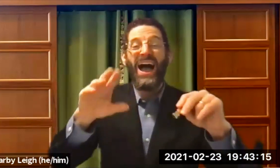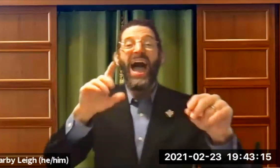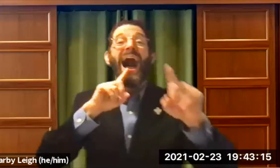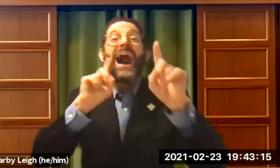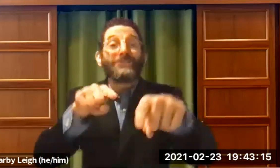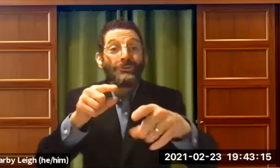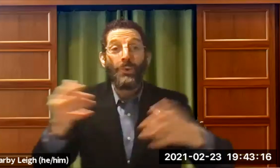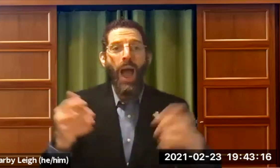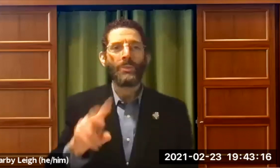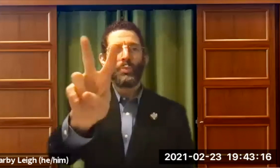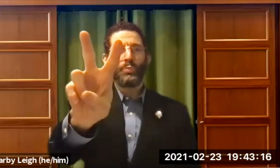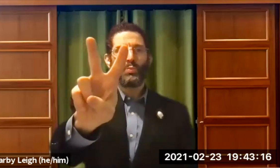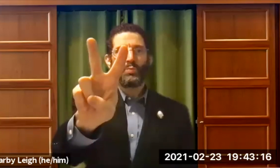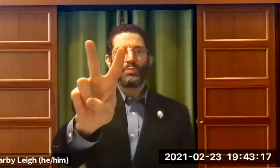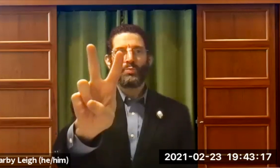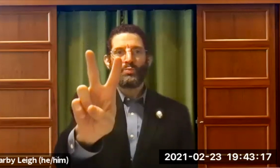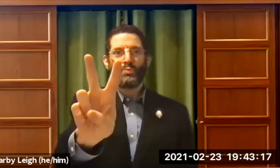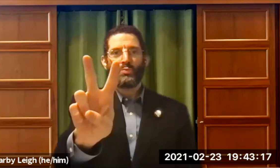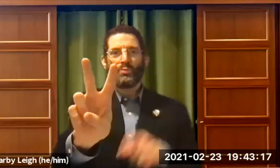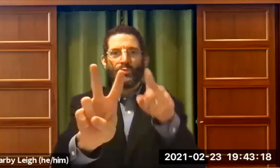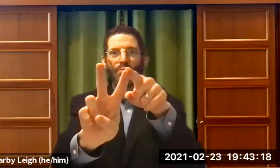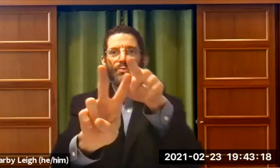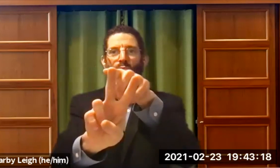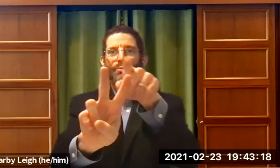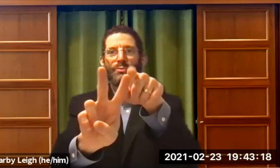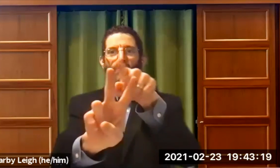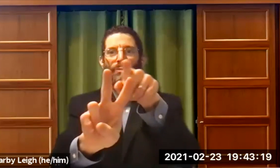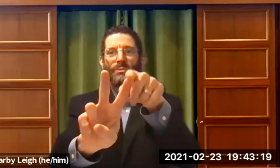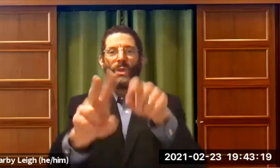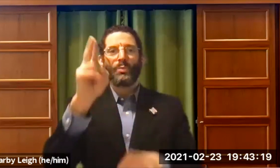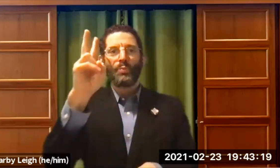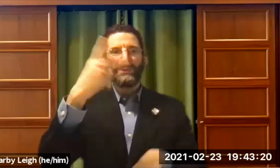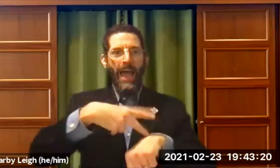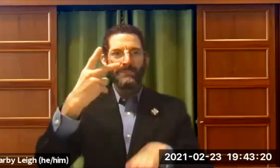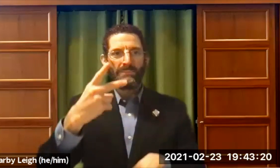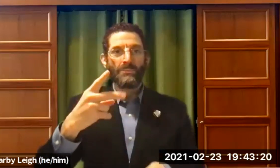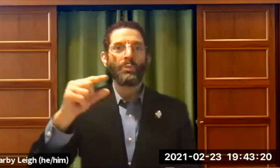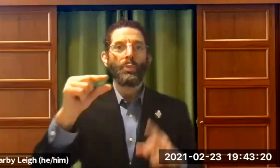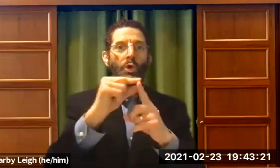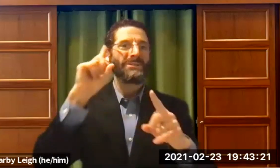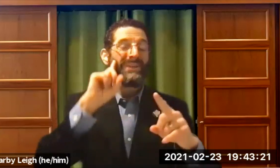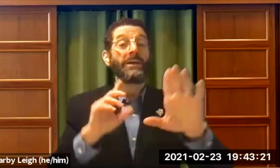People are guessing. No, no. The answer is: Two. Two times. Two times